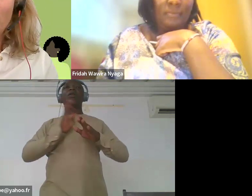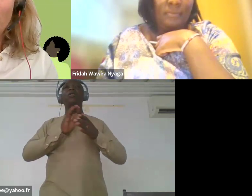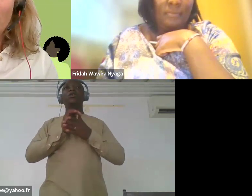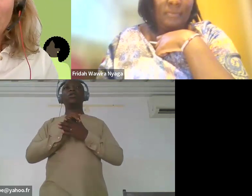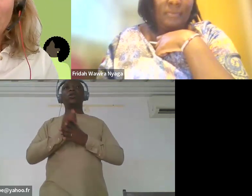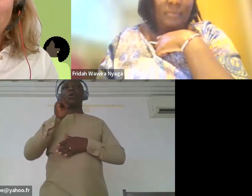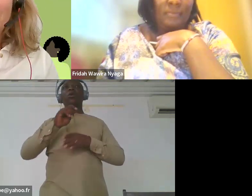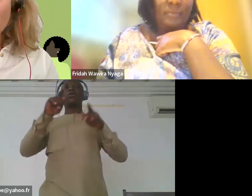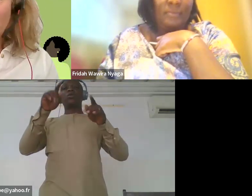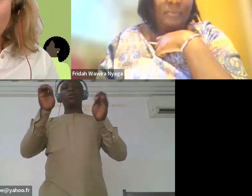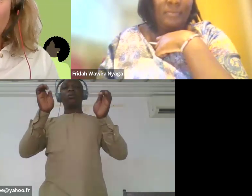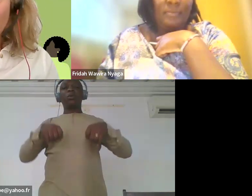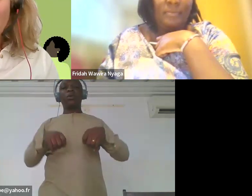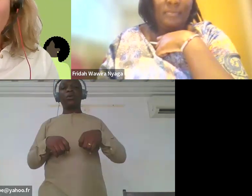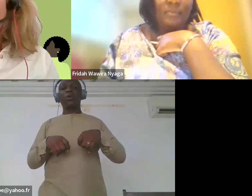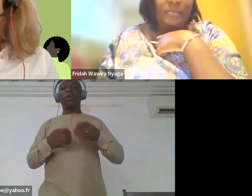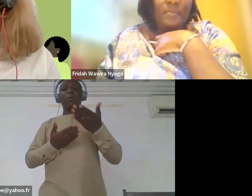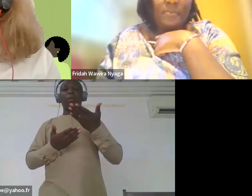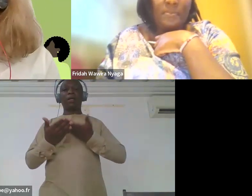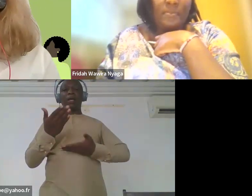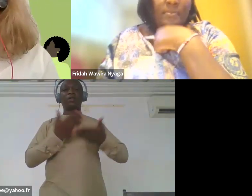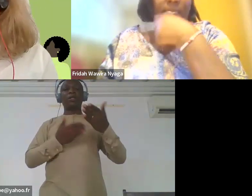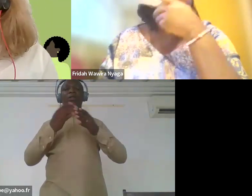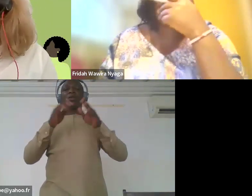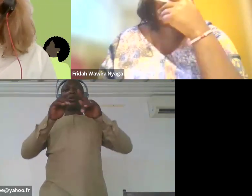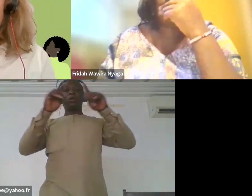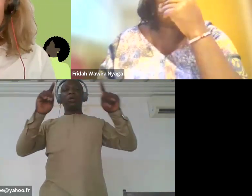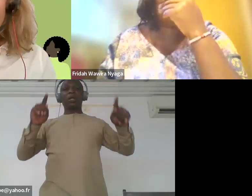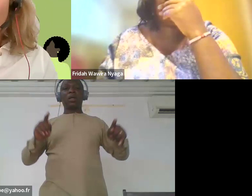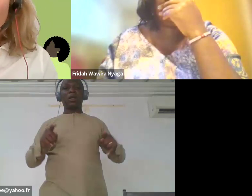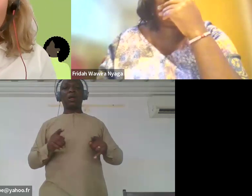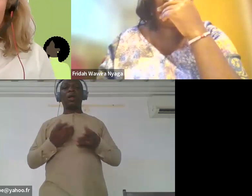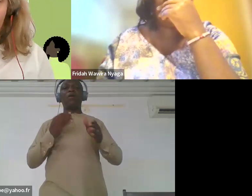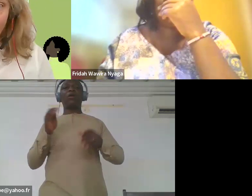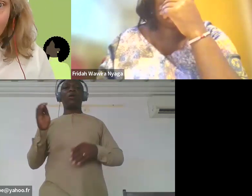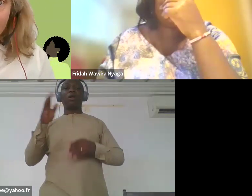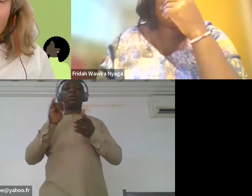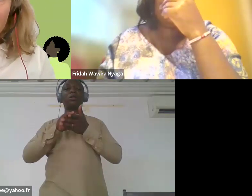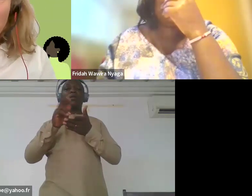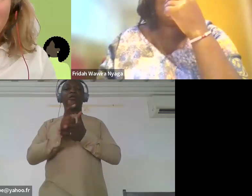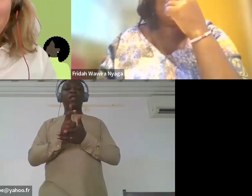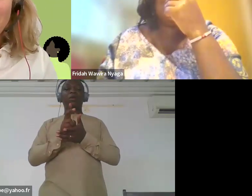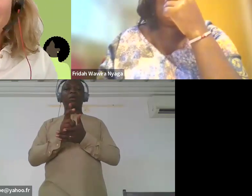I think you can share your screen. So before we start the video, Janet Chapya